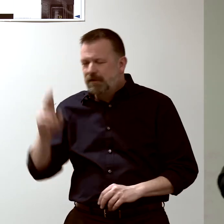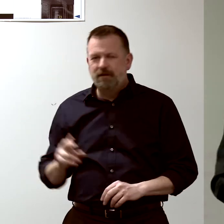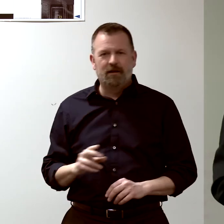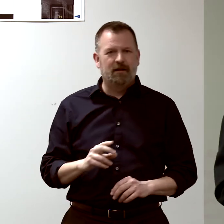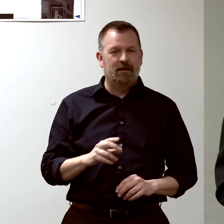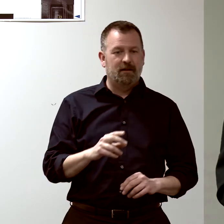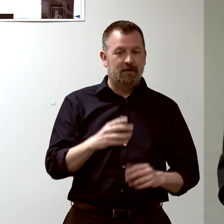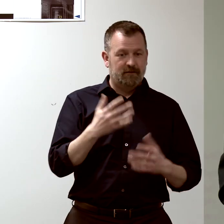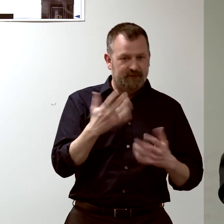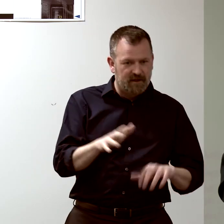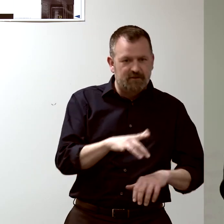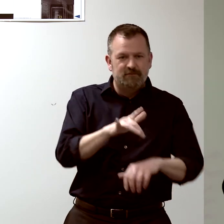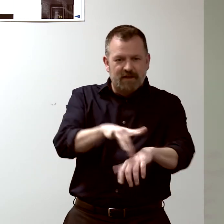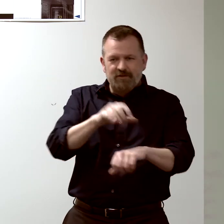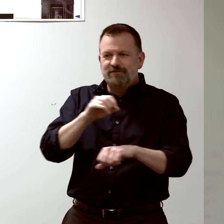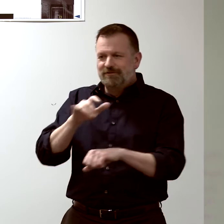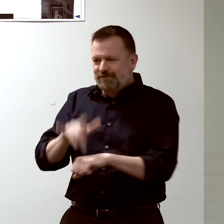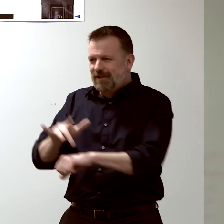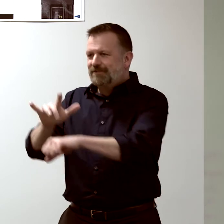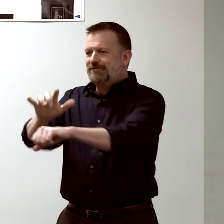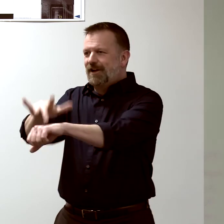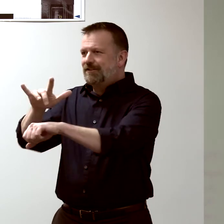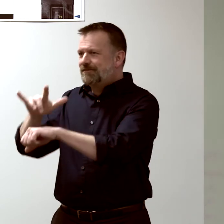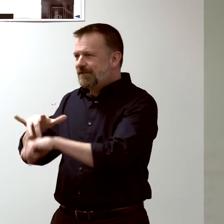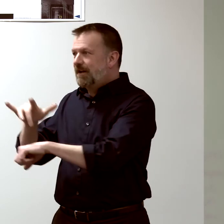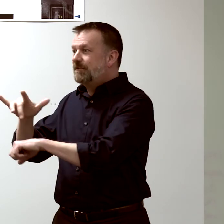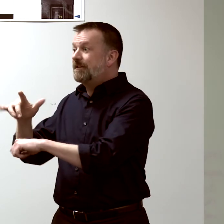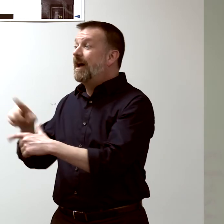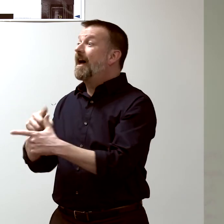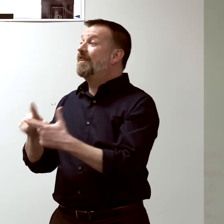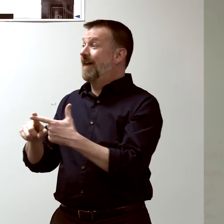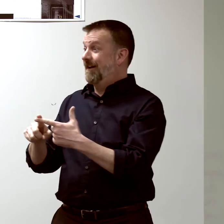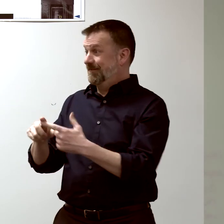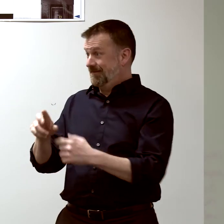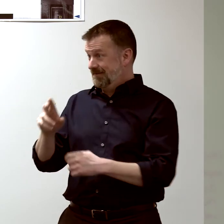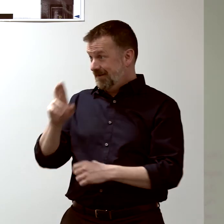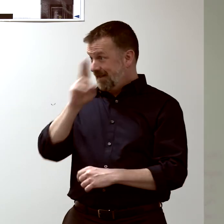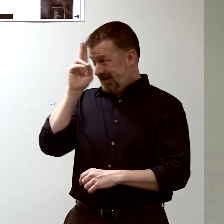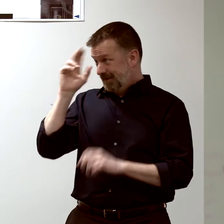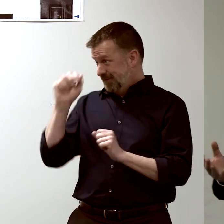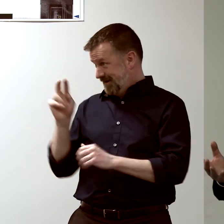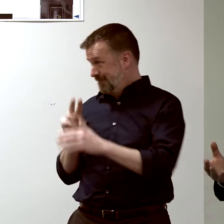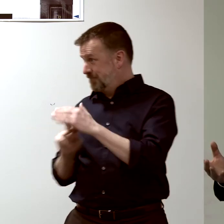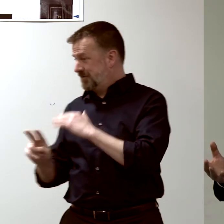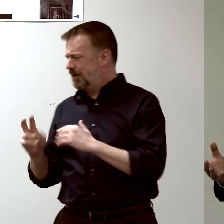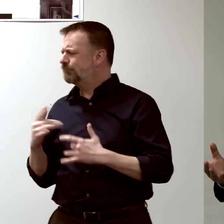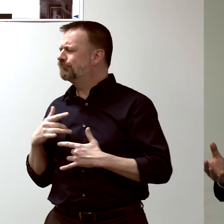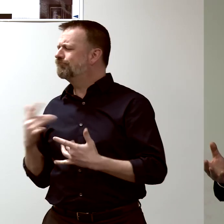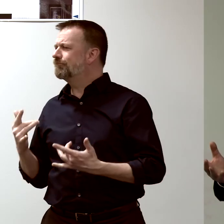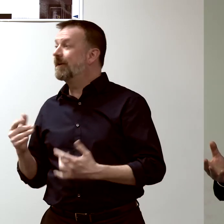where they got when they're in the hospital... and we can predict what happens to the hospital